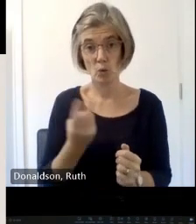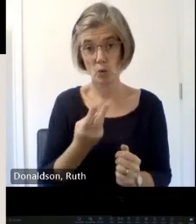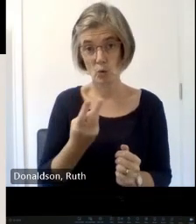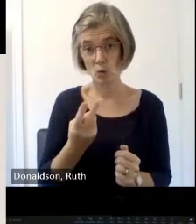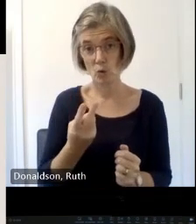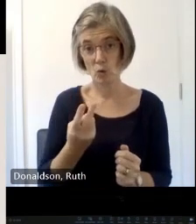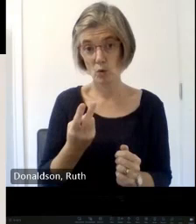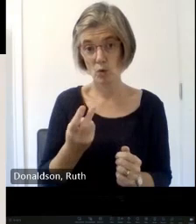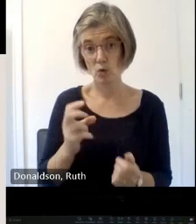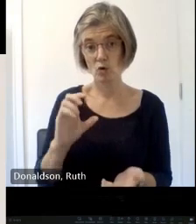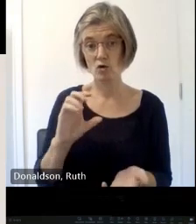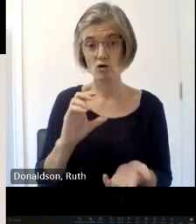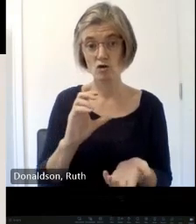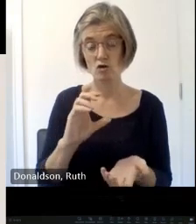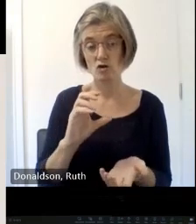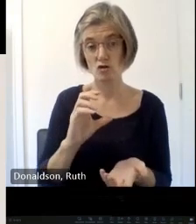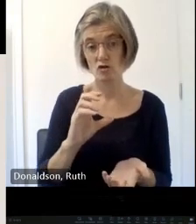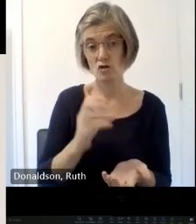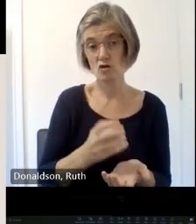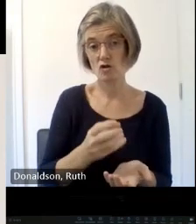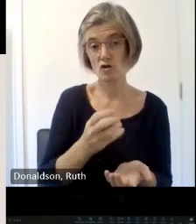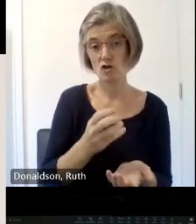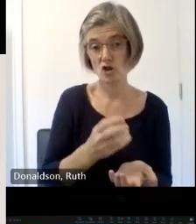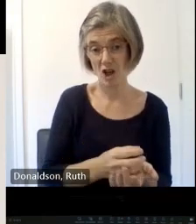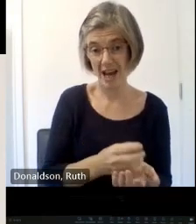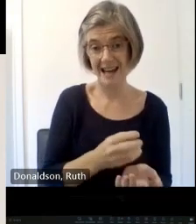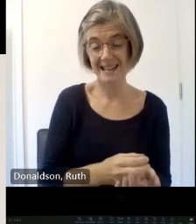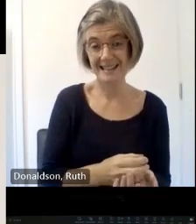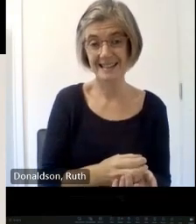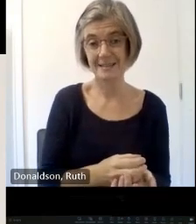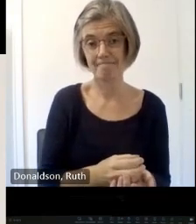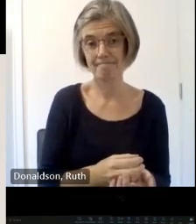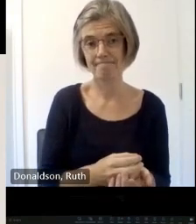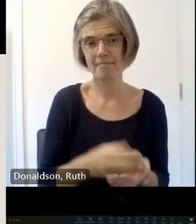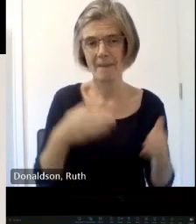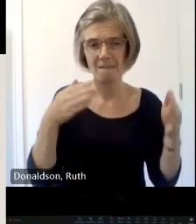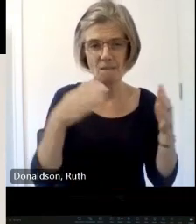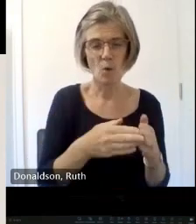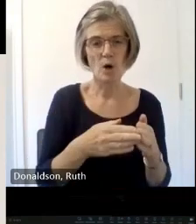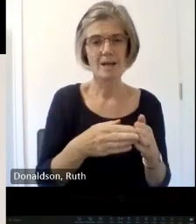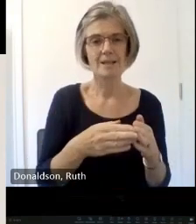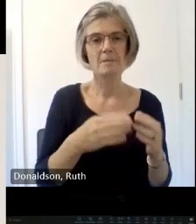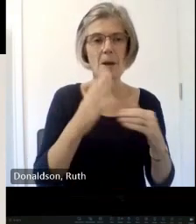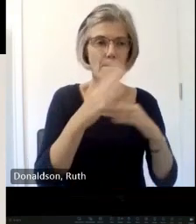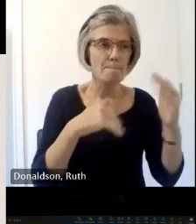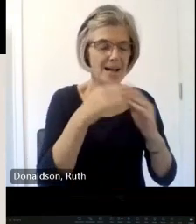looking after and sustaining these buildings and getting folk in there outside of uh religious uh